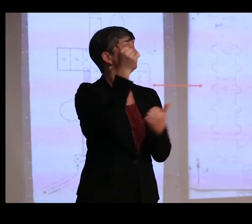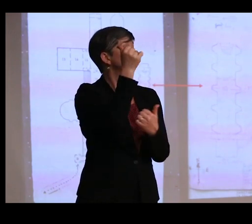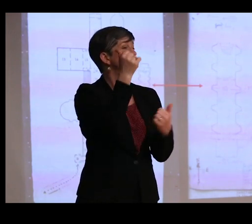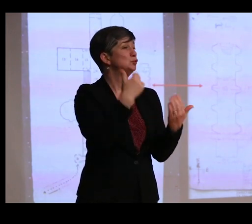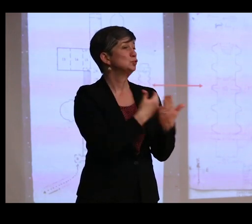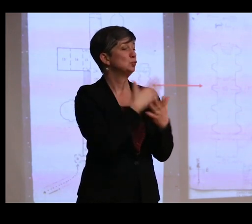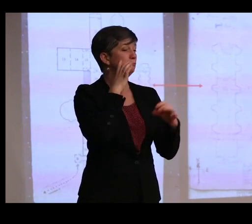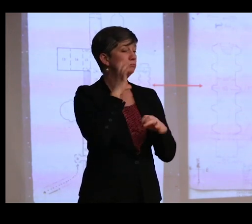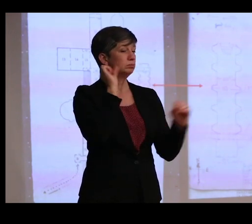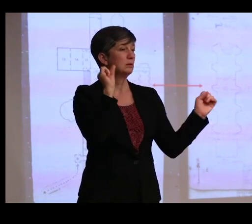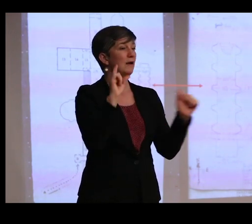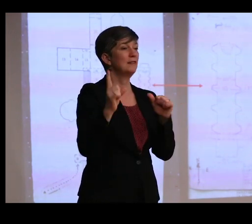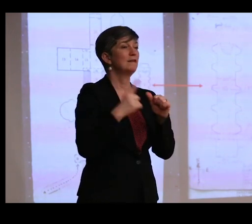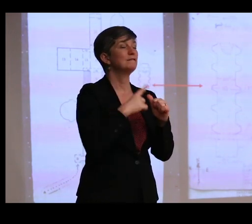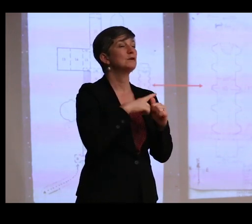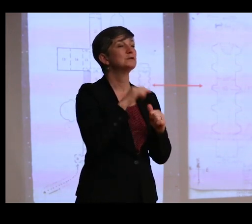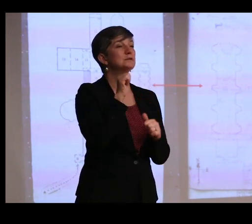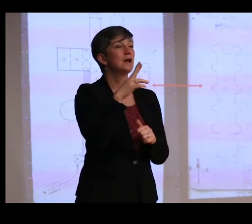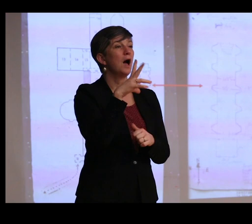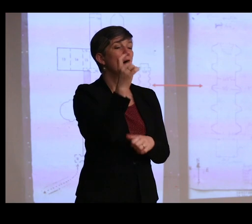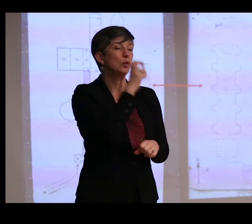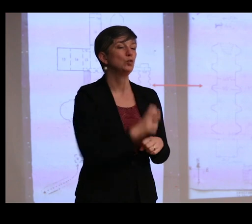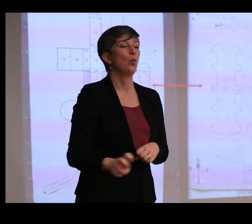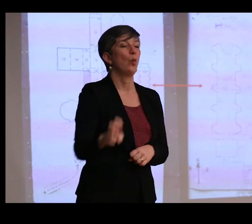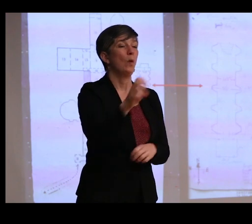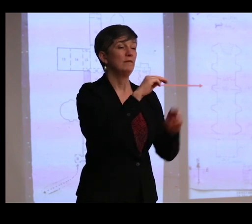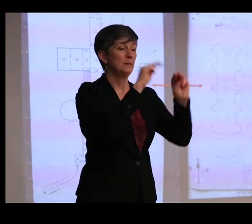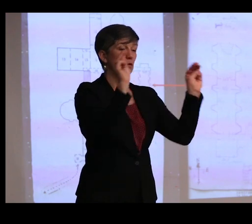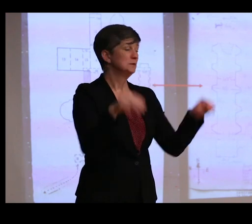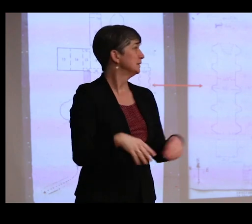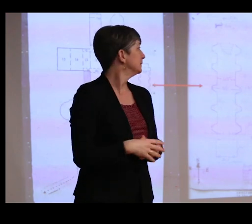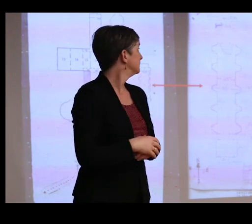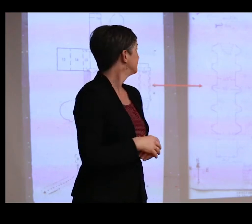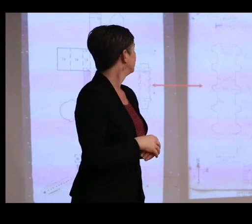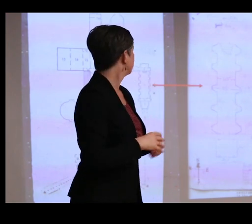prepared the first audio tour of the museum. Quote, "As an experimental measure,